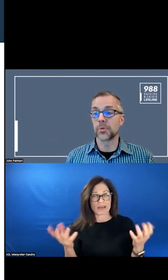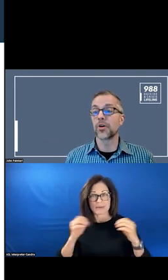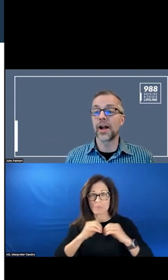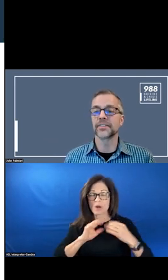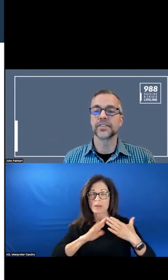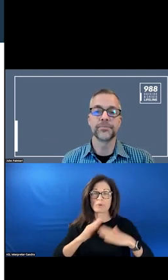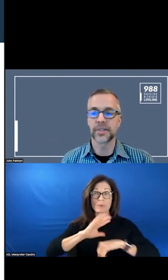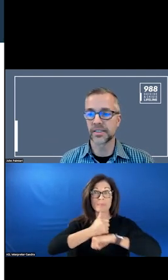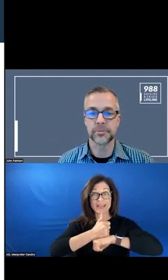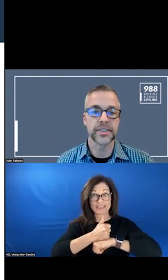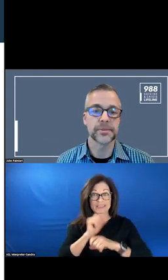MORE PROACTIVELY? NEXT SLIDE, PLEASE.